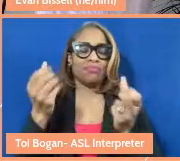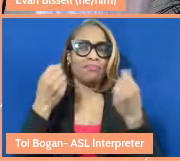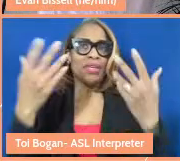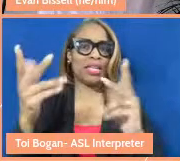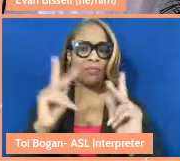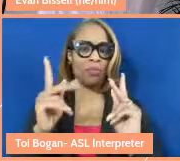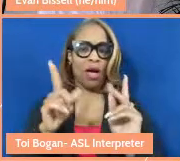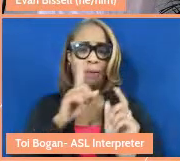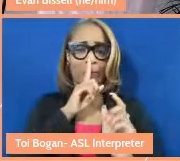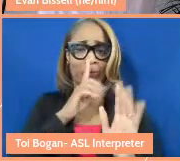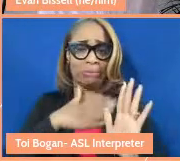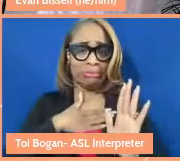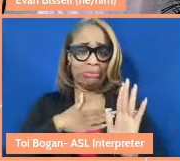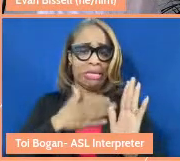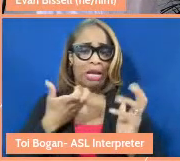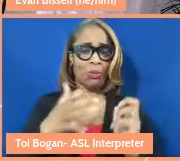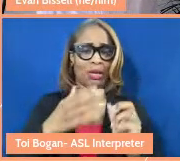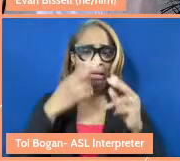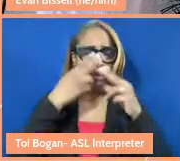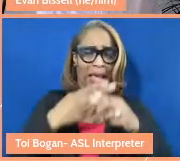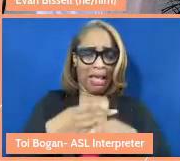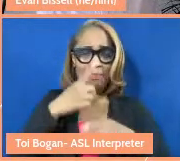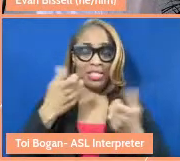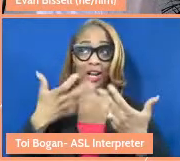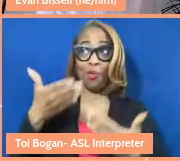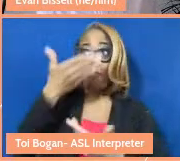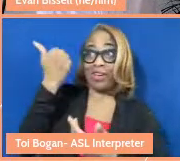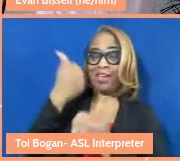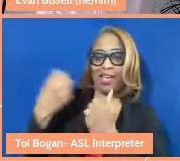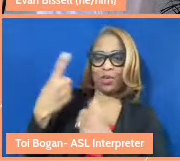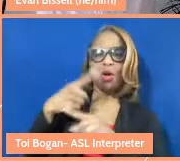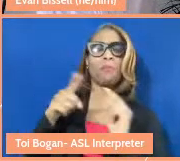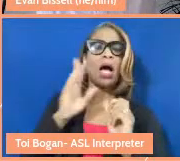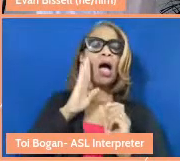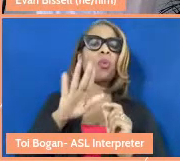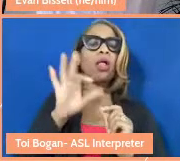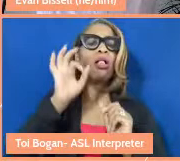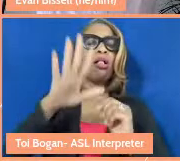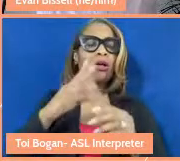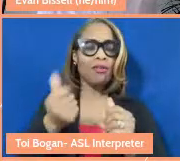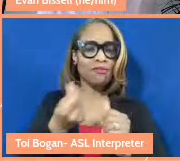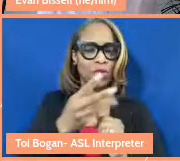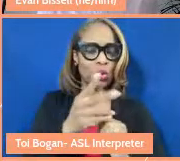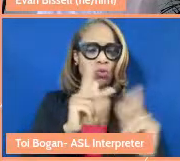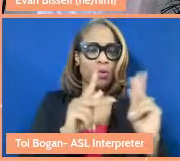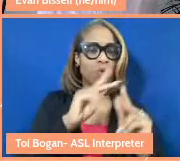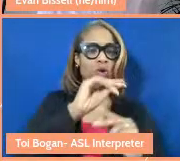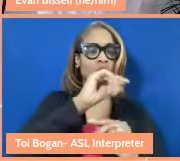I don't want to leave people out. But I will name a couple of people. Gerald Lenoir and Karen, his